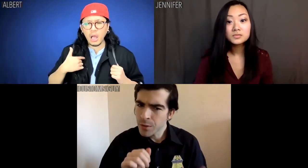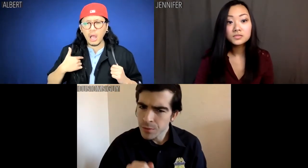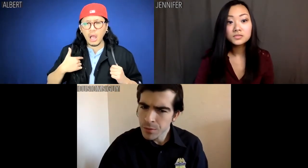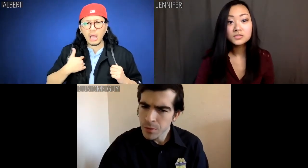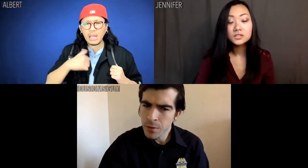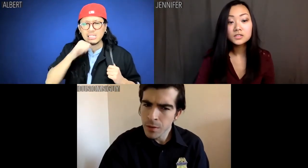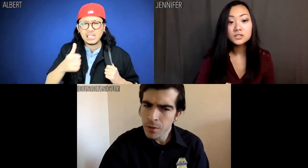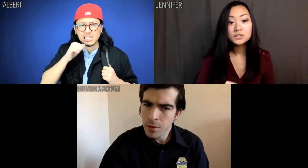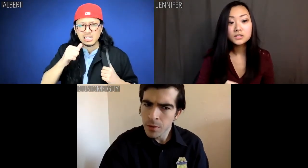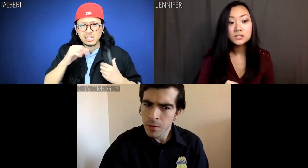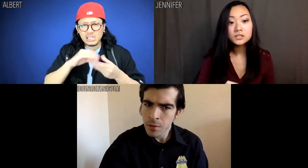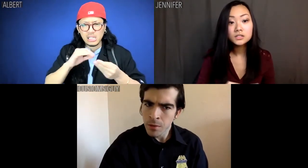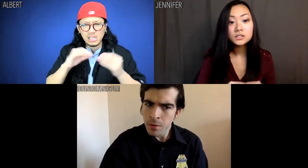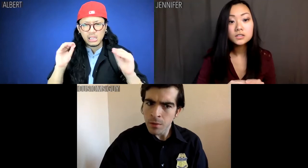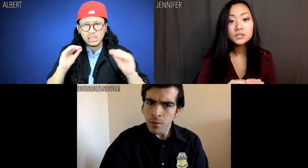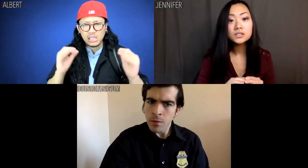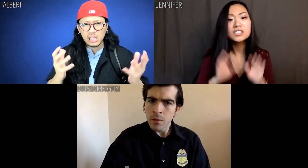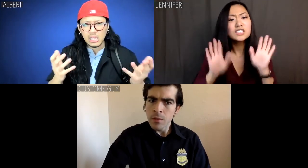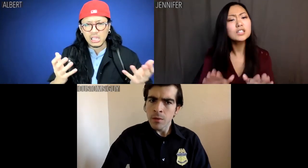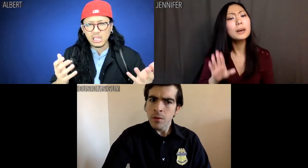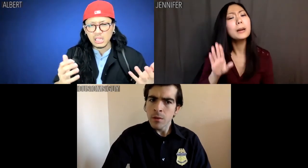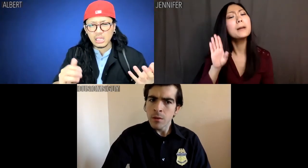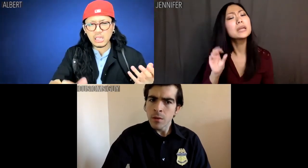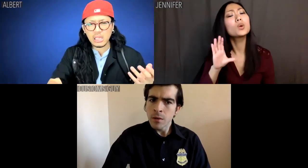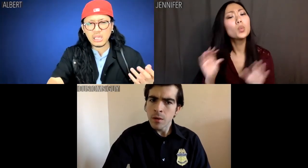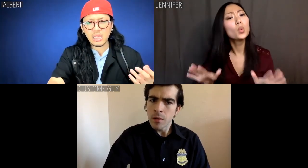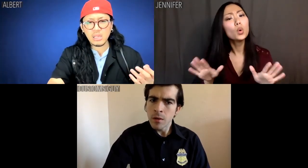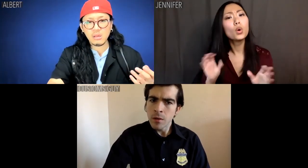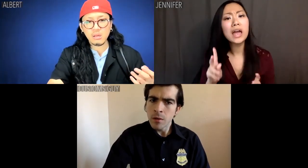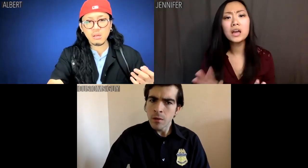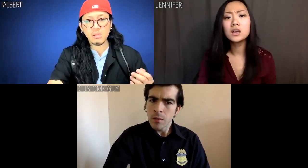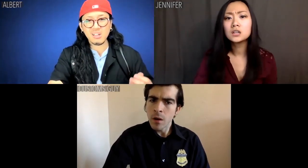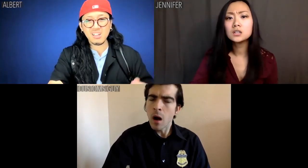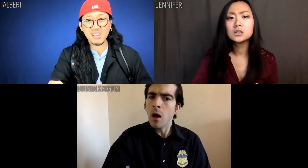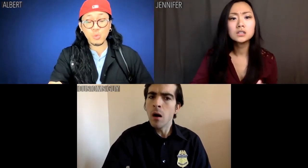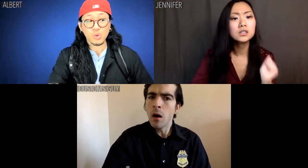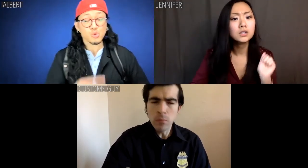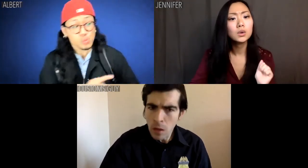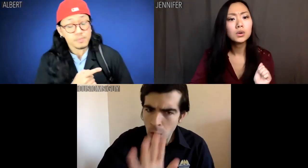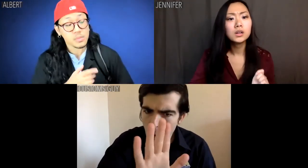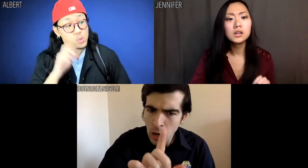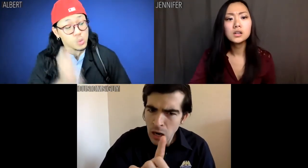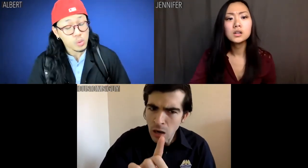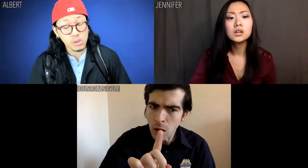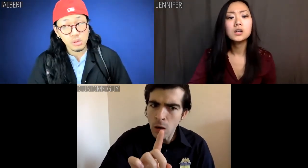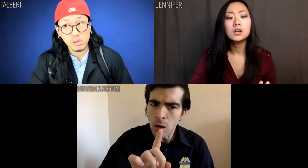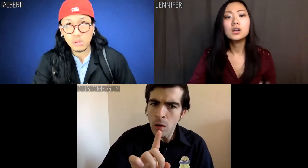Albert: I didn't -- I didn't say anything. Jennifer: Be cool. OK? Albert: You be cool.